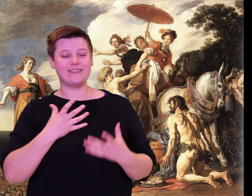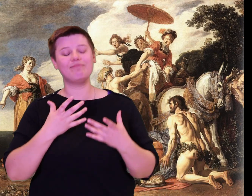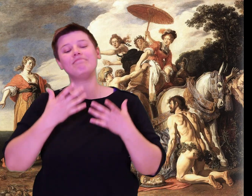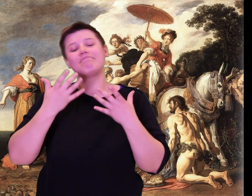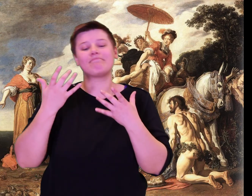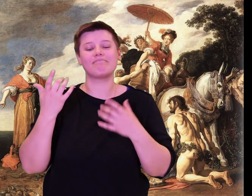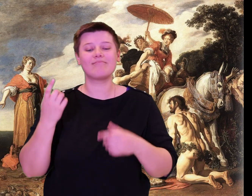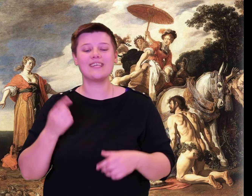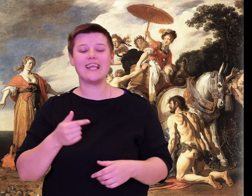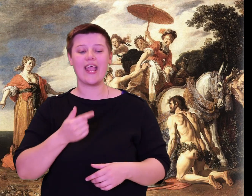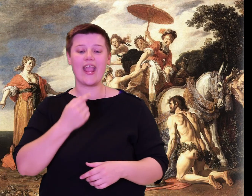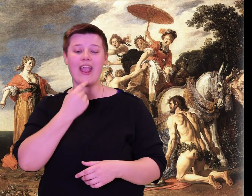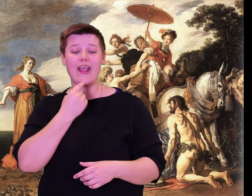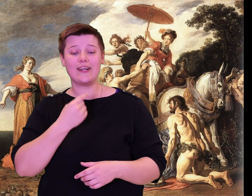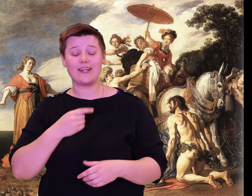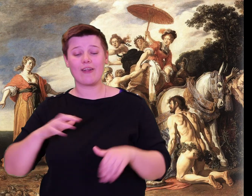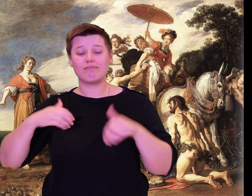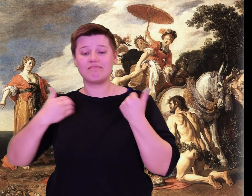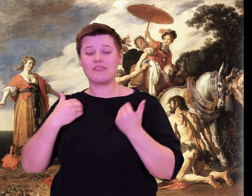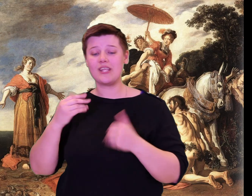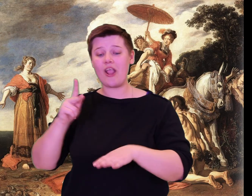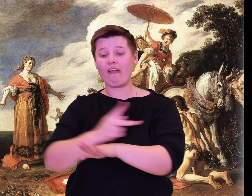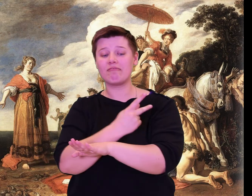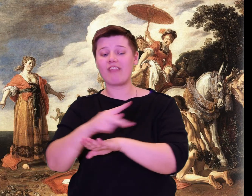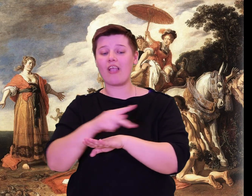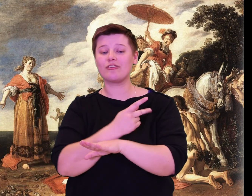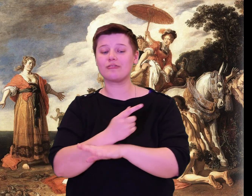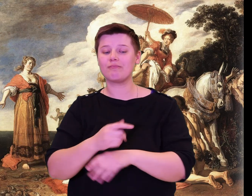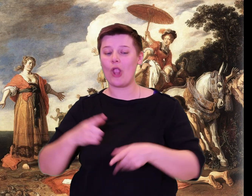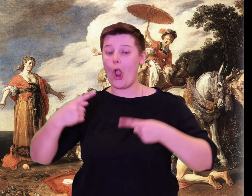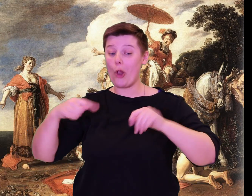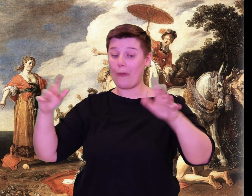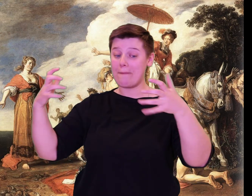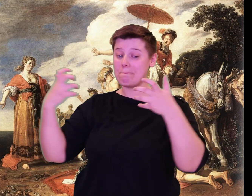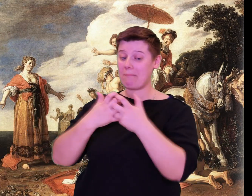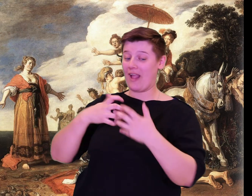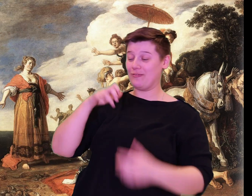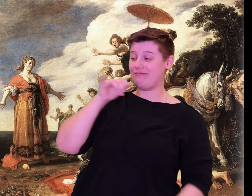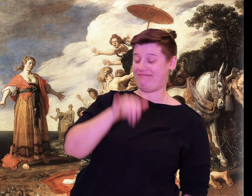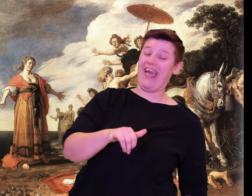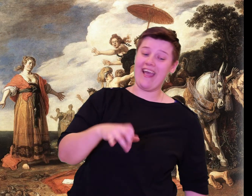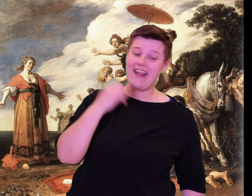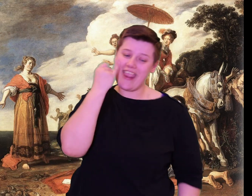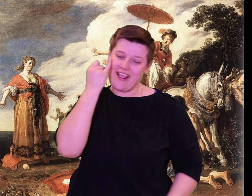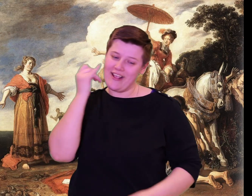none of them will ever throw further--or as far!"